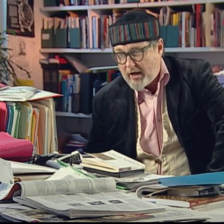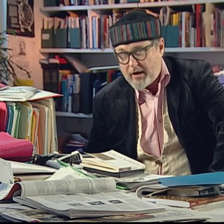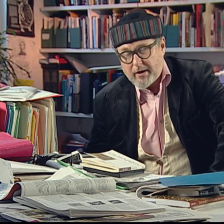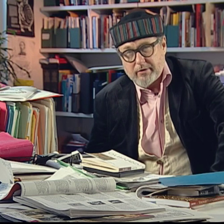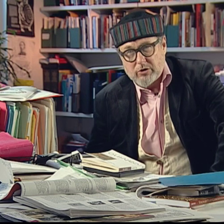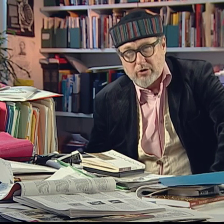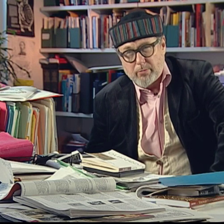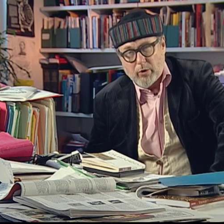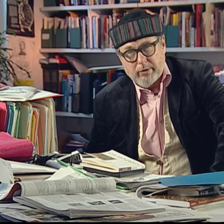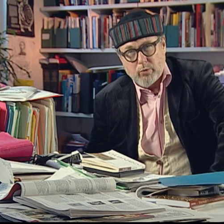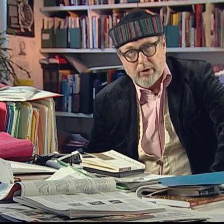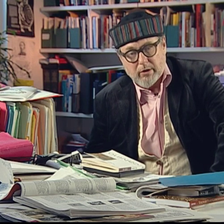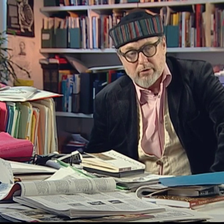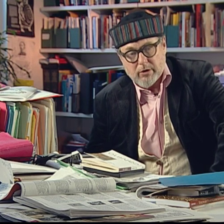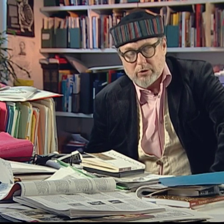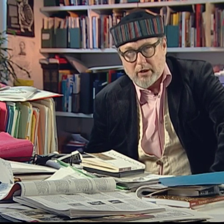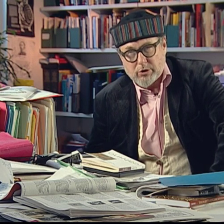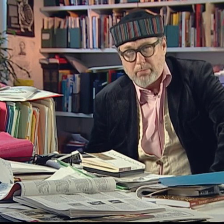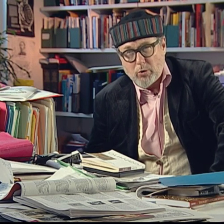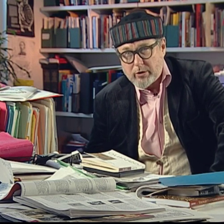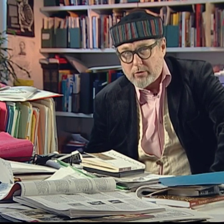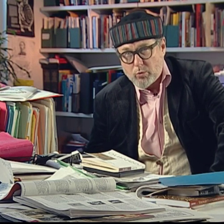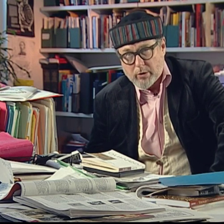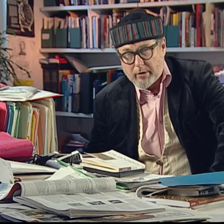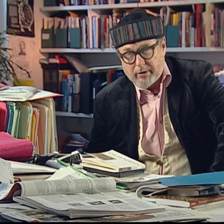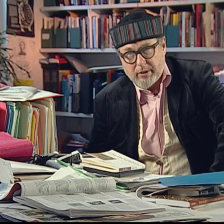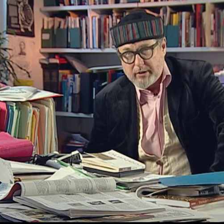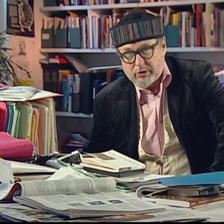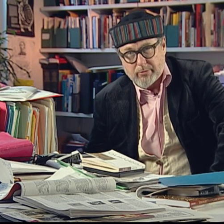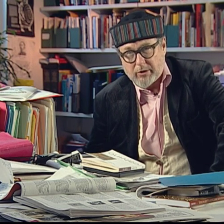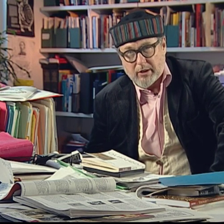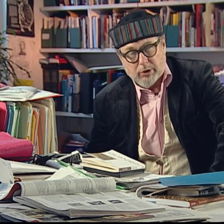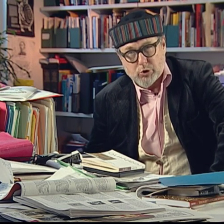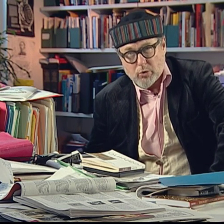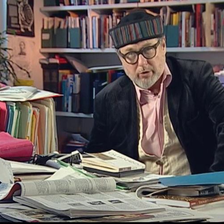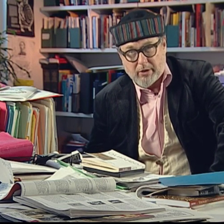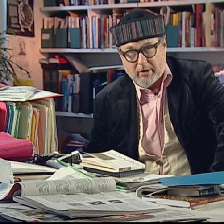...to the point where a spoken word is something extraordinary,